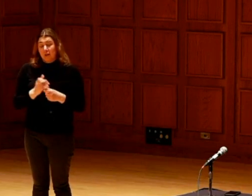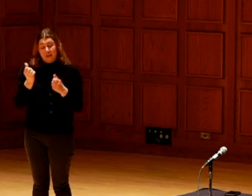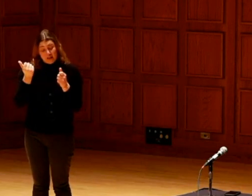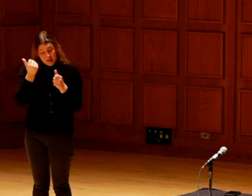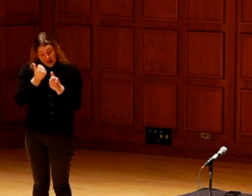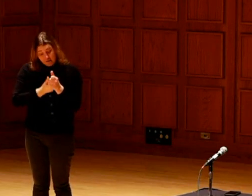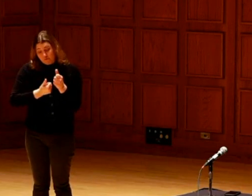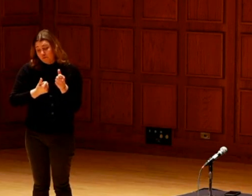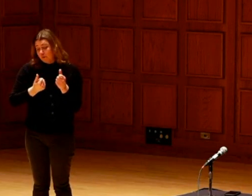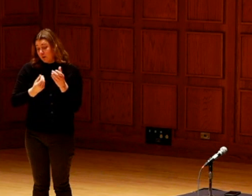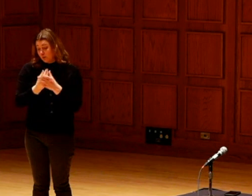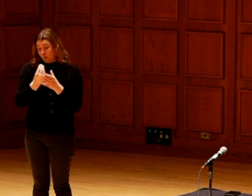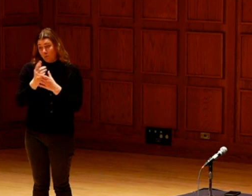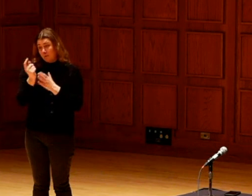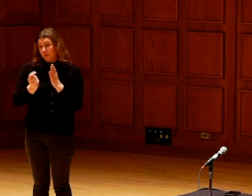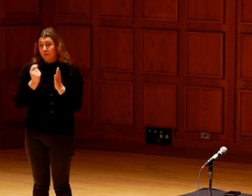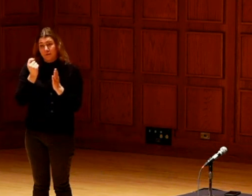They sacrifice to nourish us every day and every growing season.